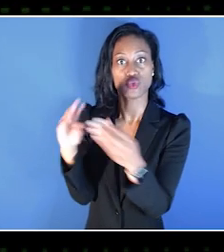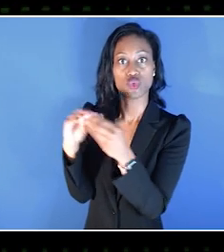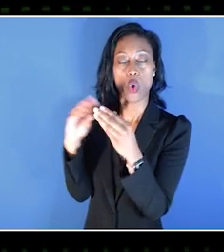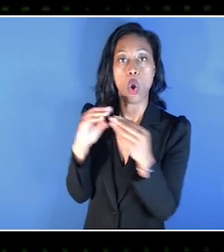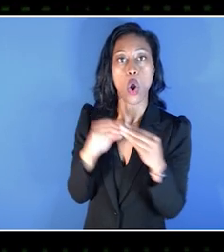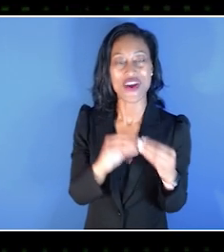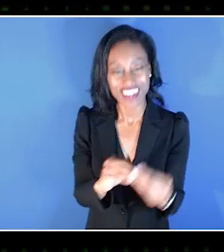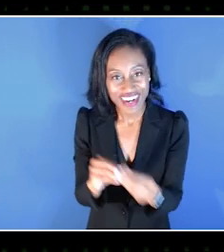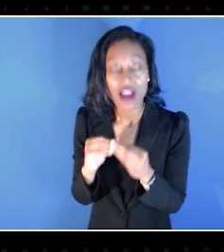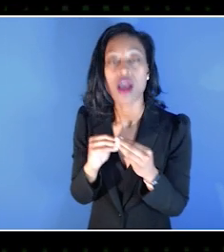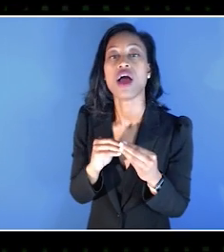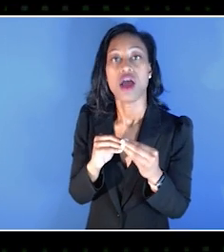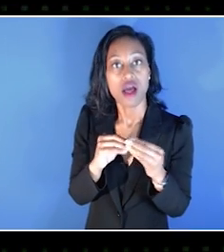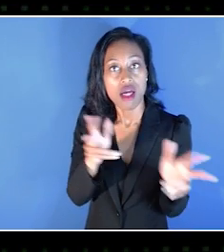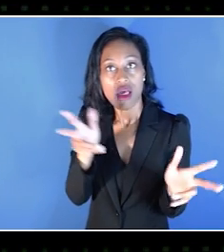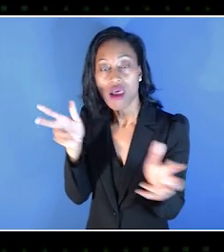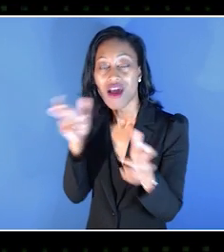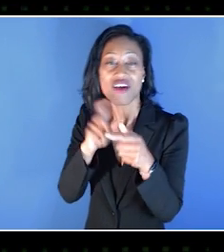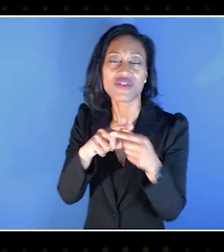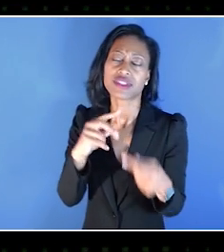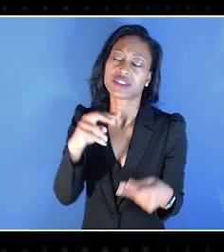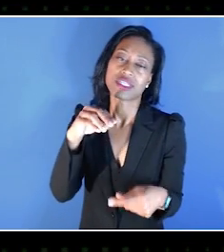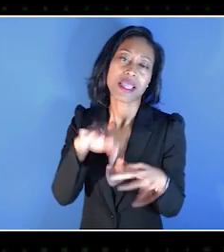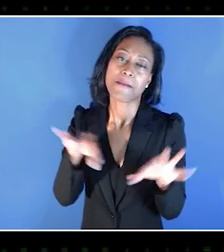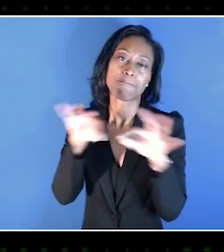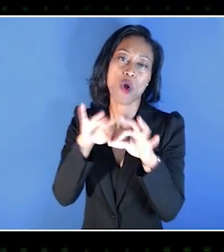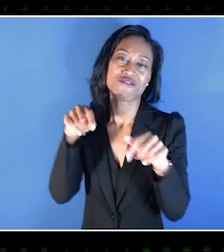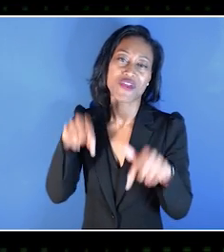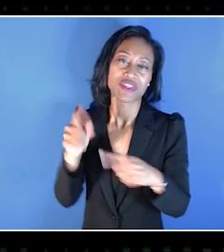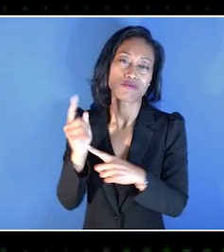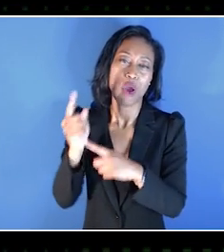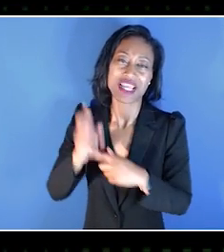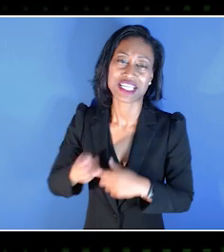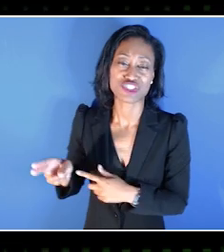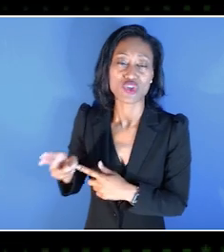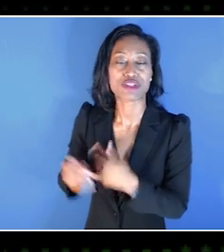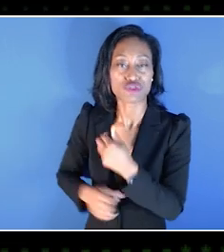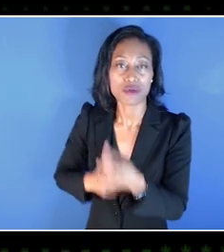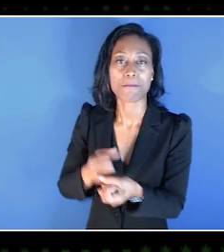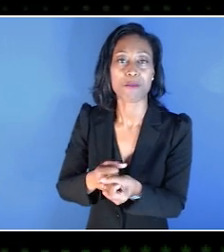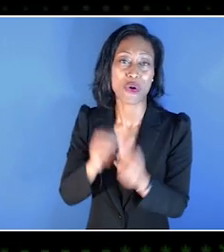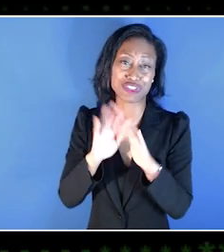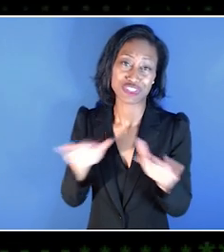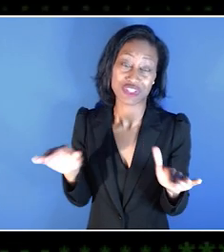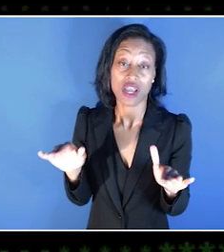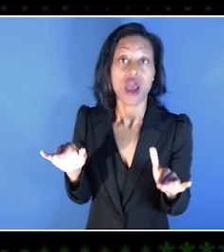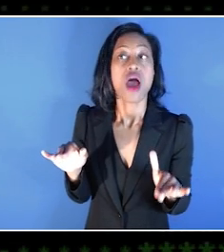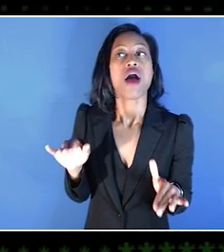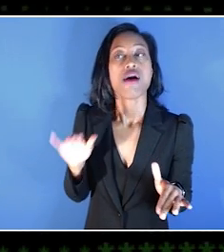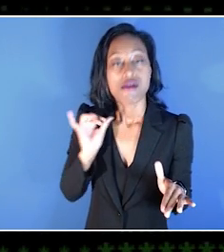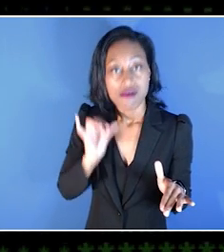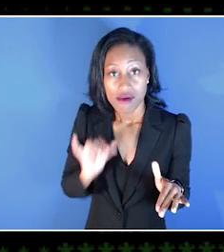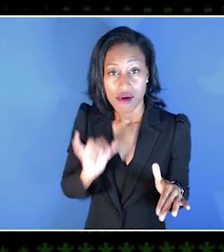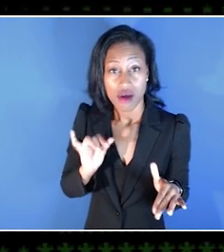and why they're so well fitted to this moment in history for children. And so once you realize that, then it becomes very clear,